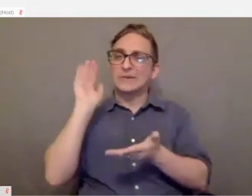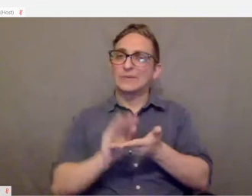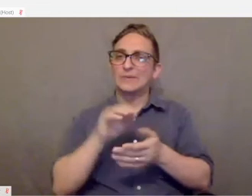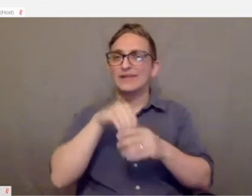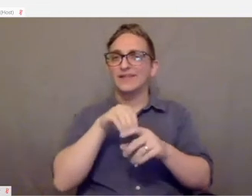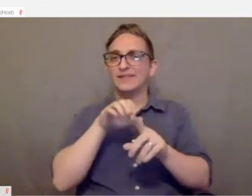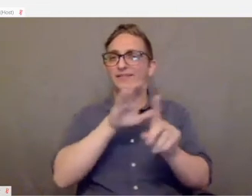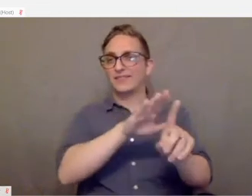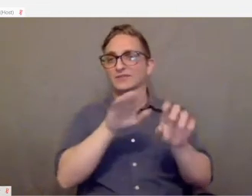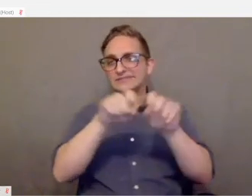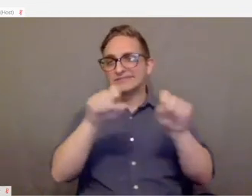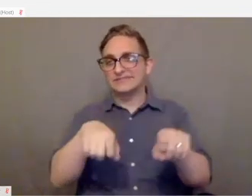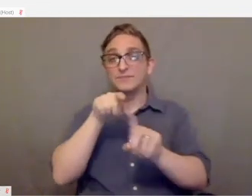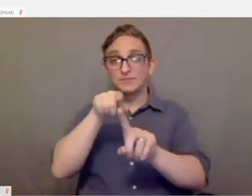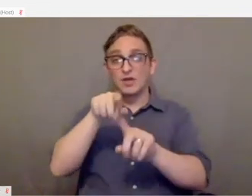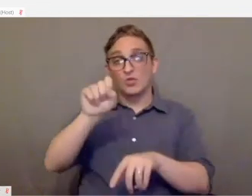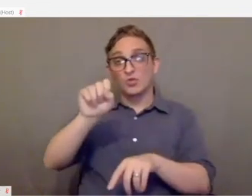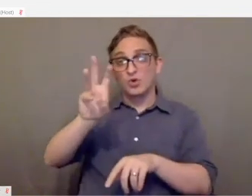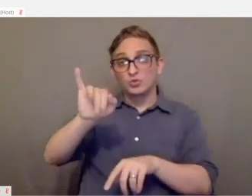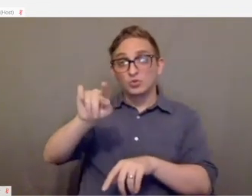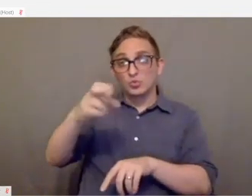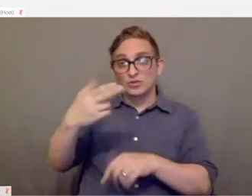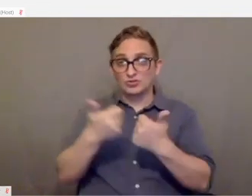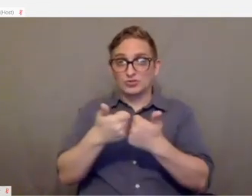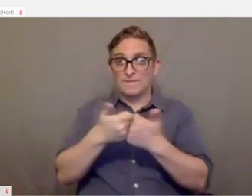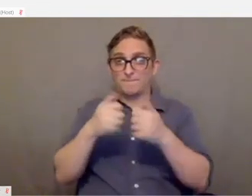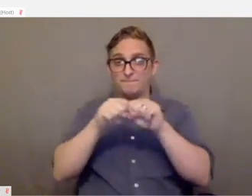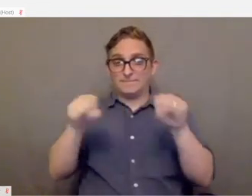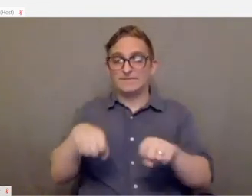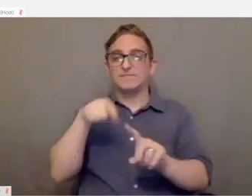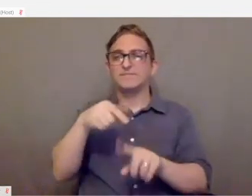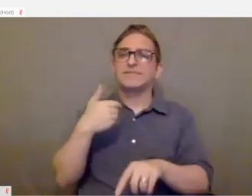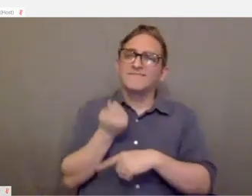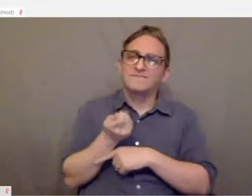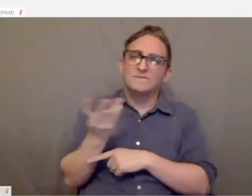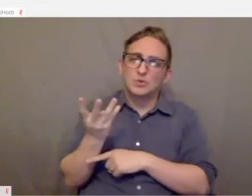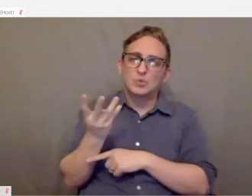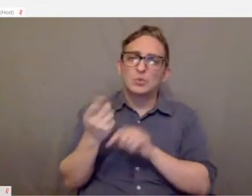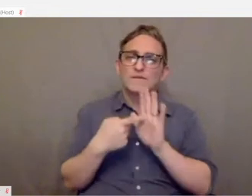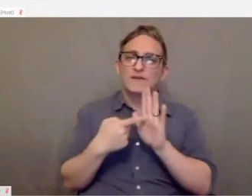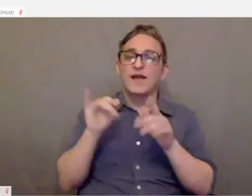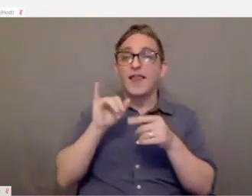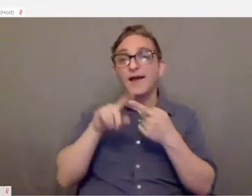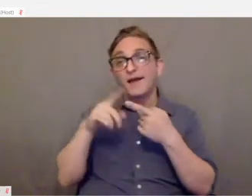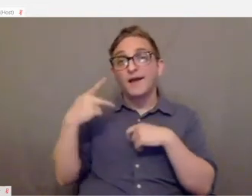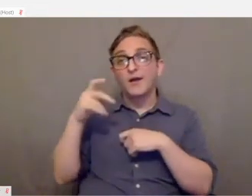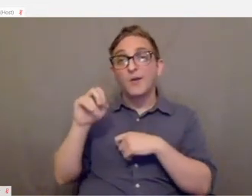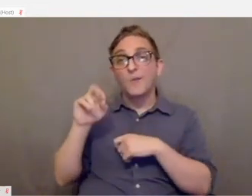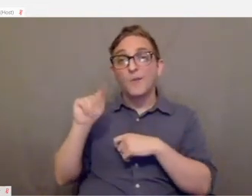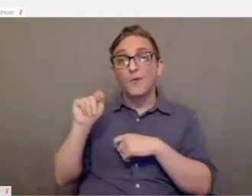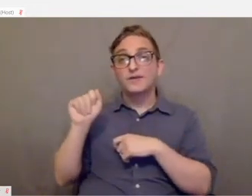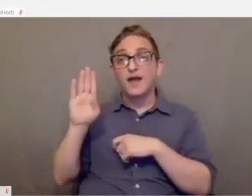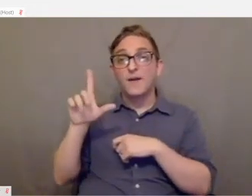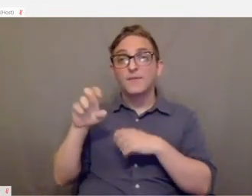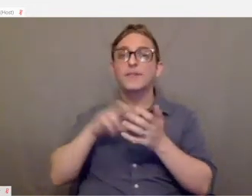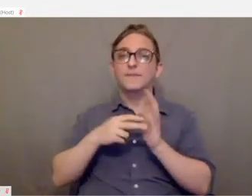Nintendo switch has a few accessories, it's portable, small, you can pick it up and take